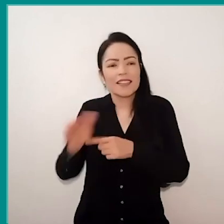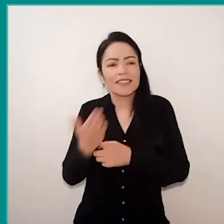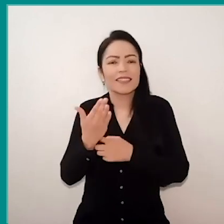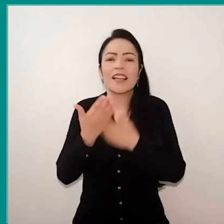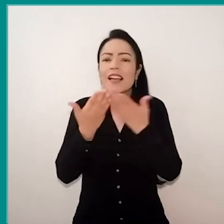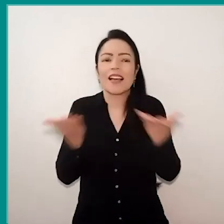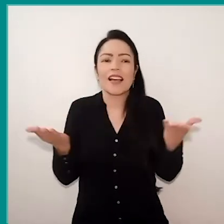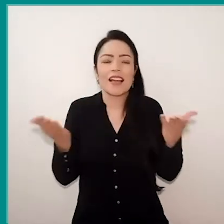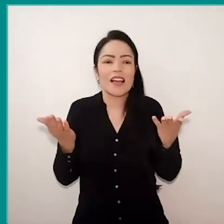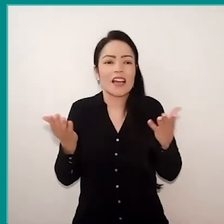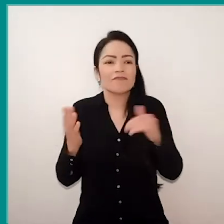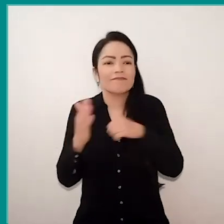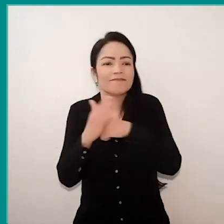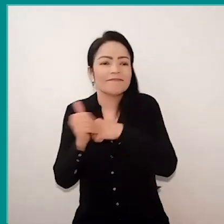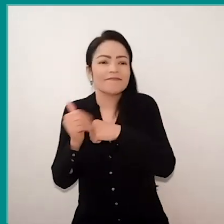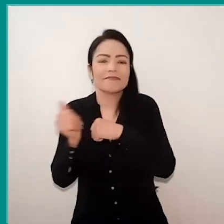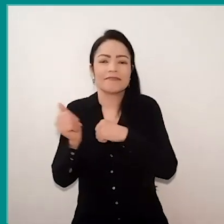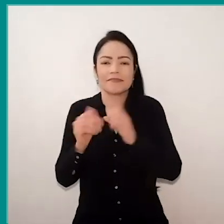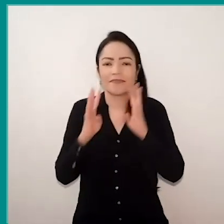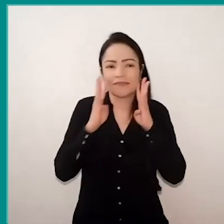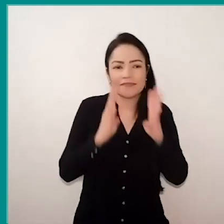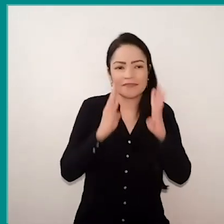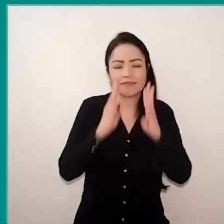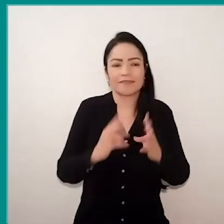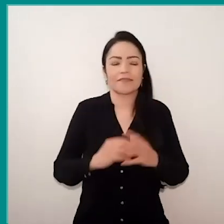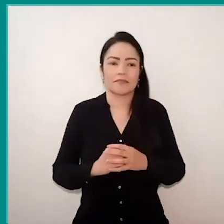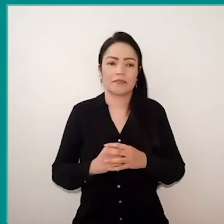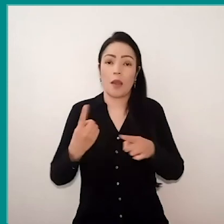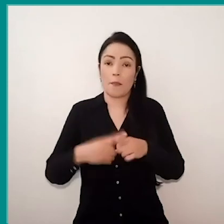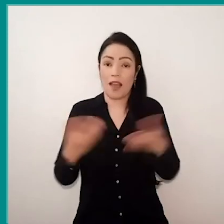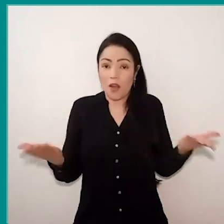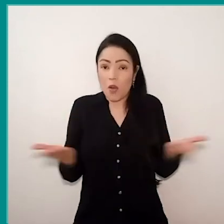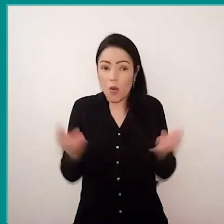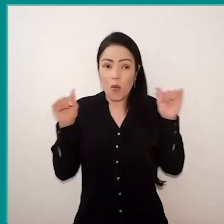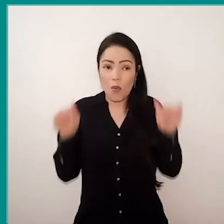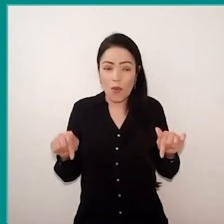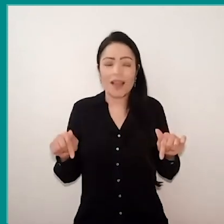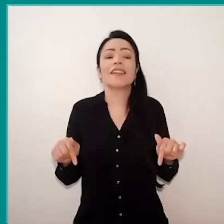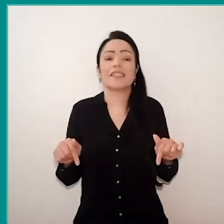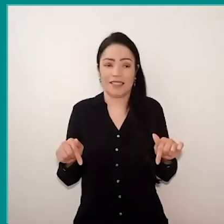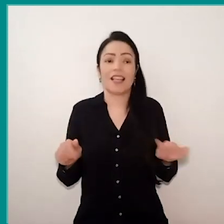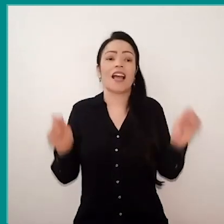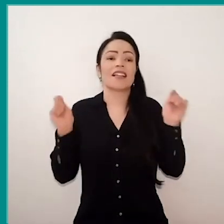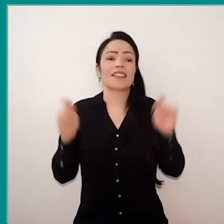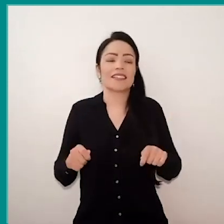bring affection, bring encouragement, because at this moment, I believe that this it is, in fact, the essential.